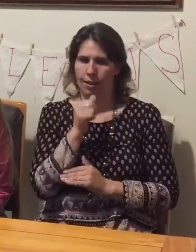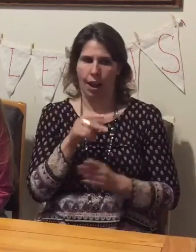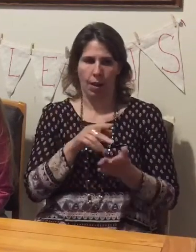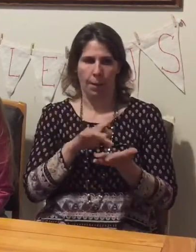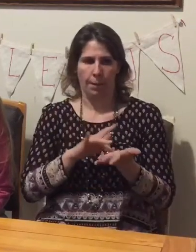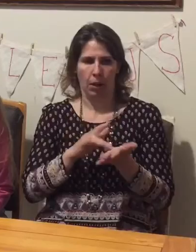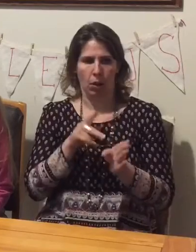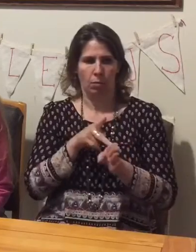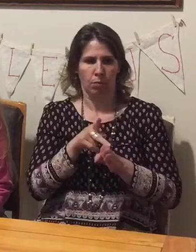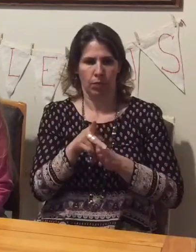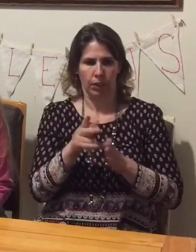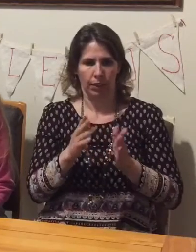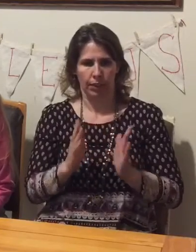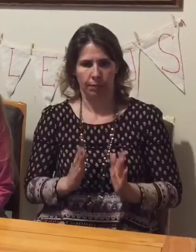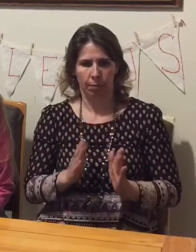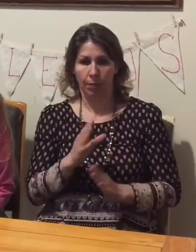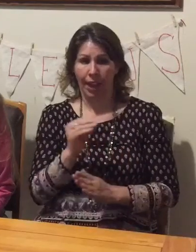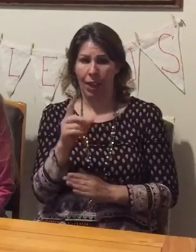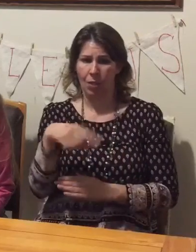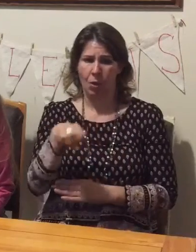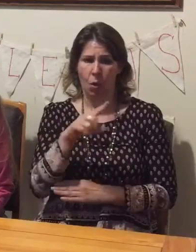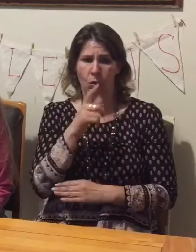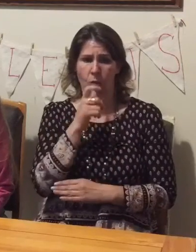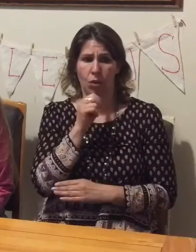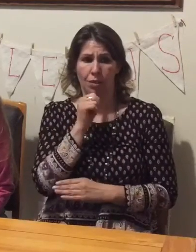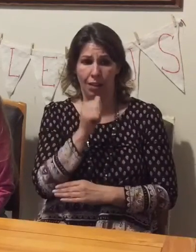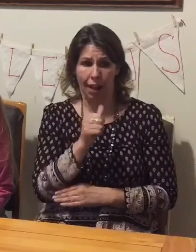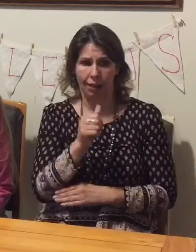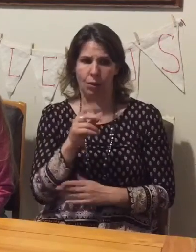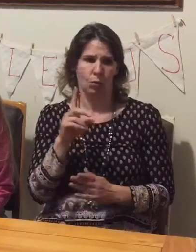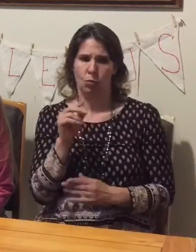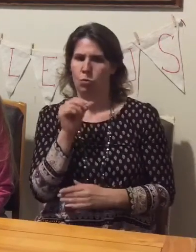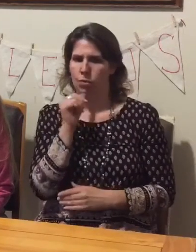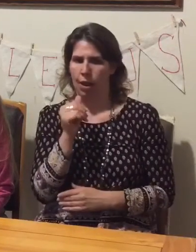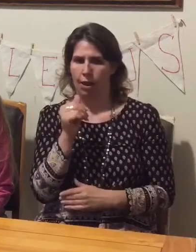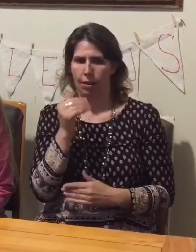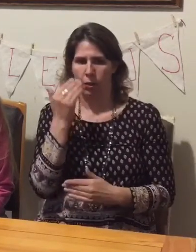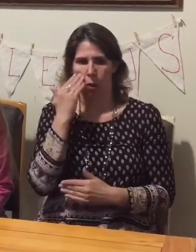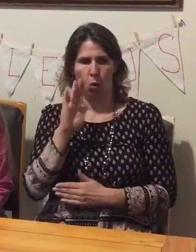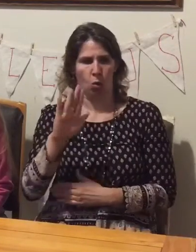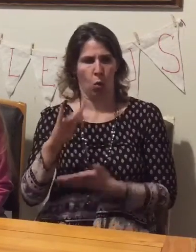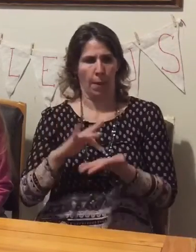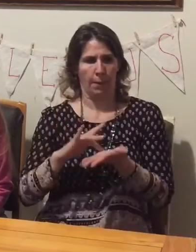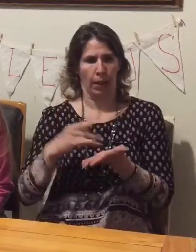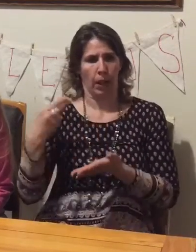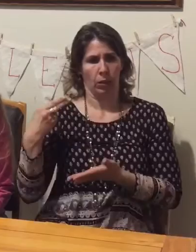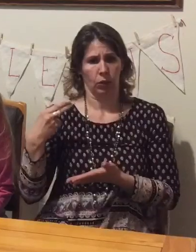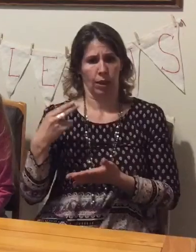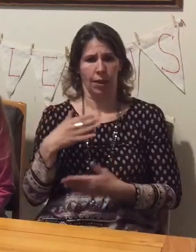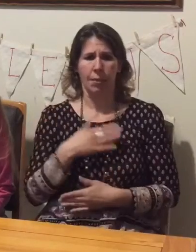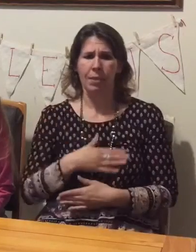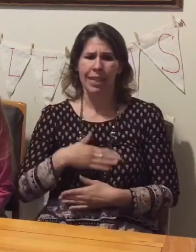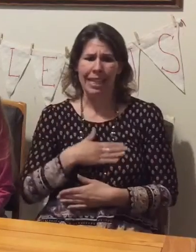most participants in the video will not be medical personnel and those who are do not know your medical history